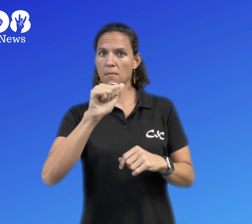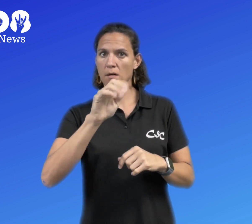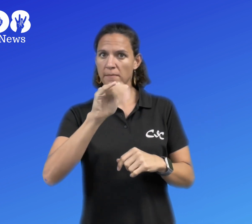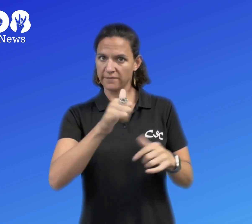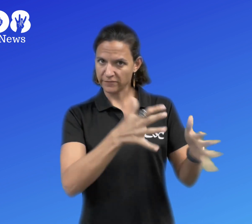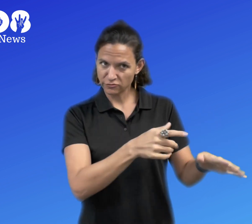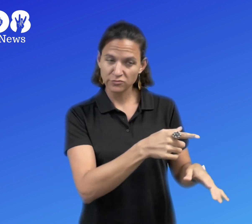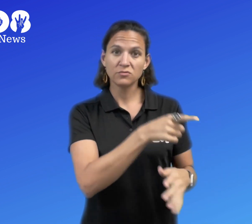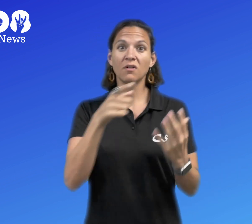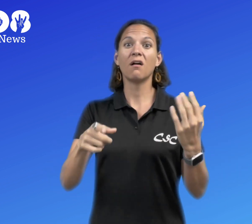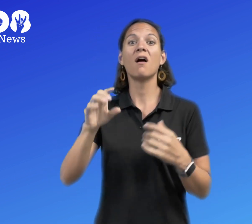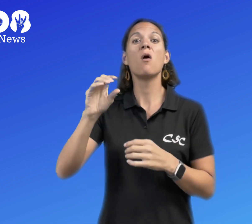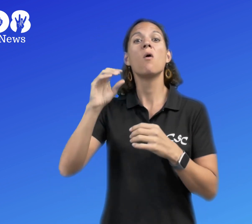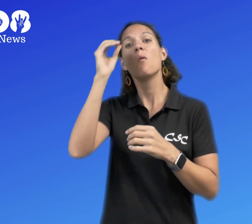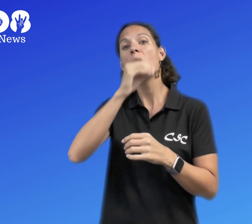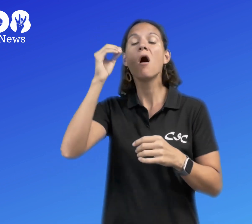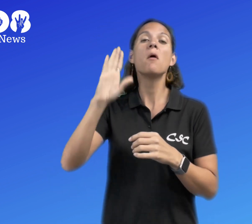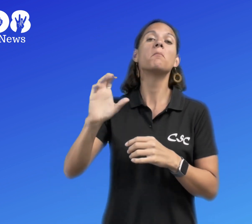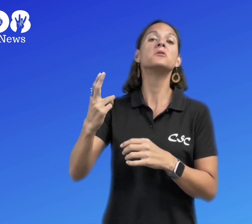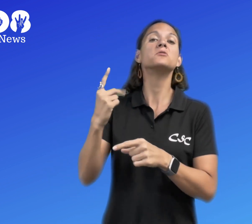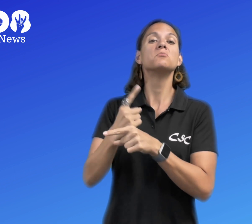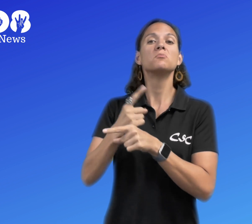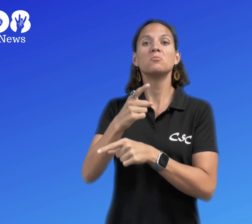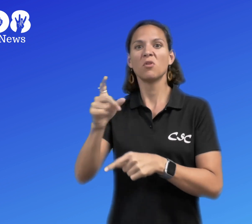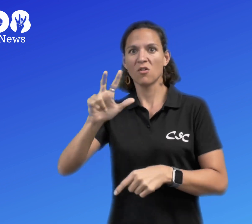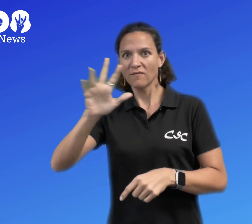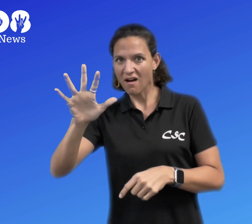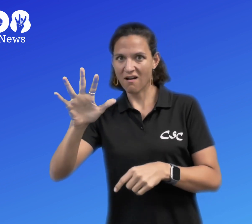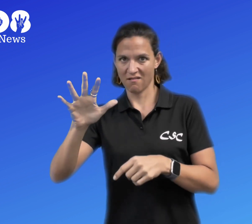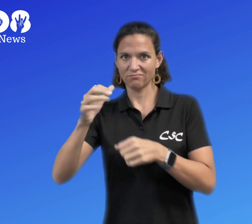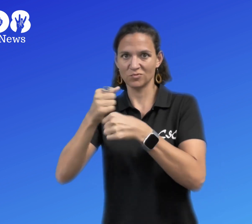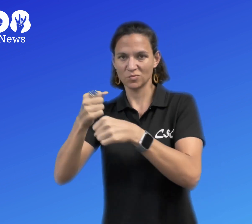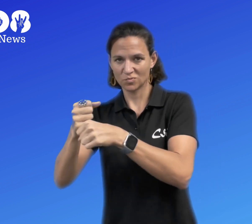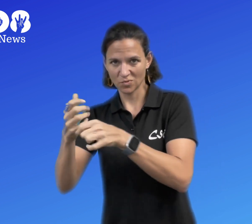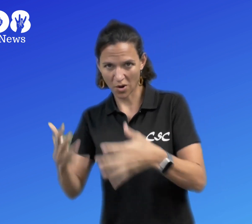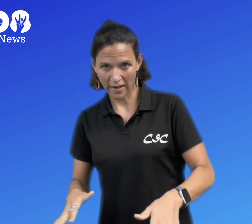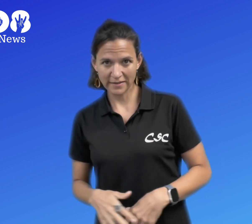35 rescues at other Oahu beaches.